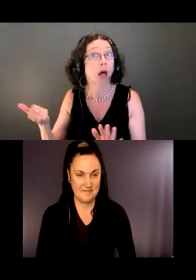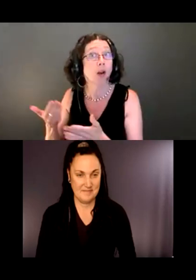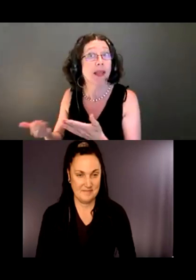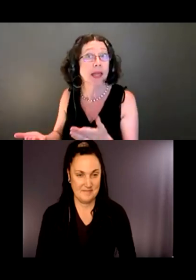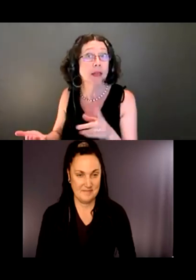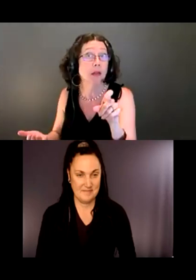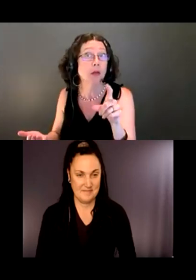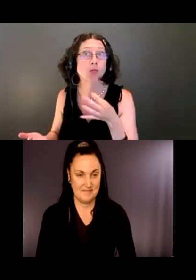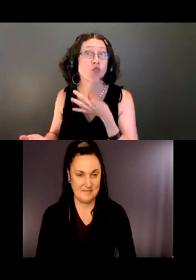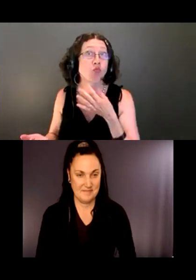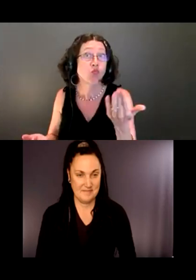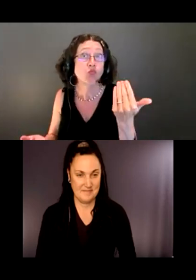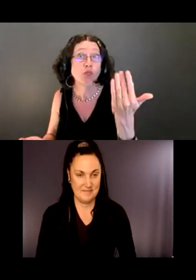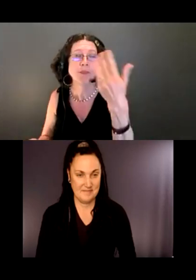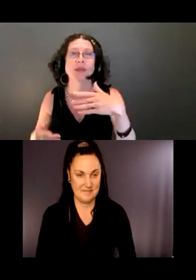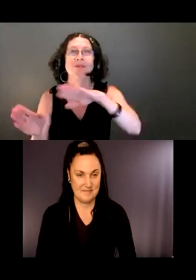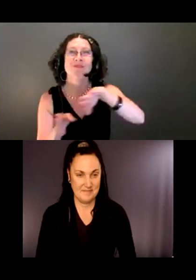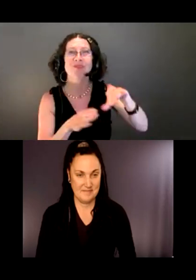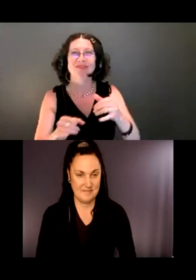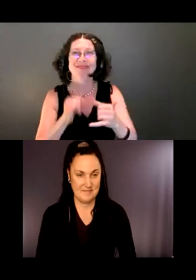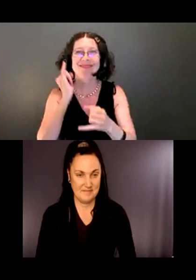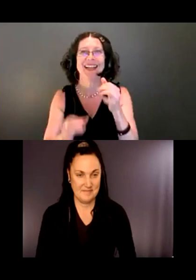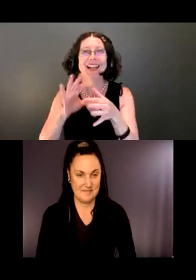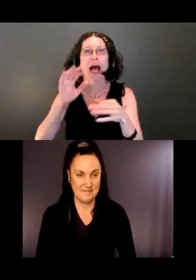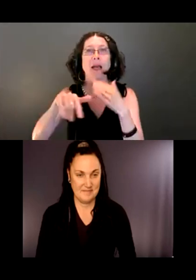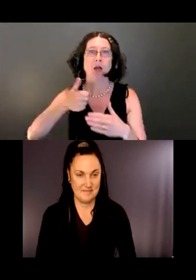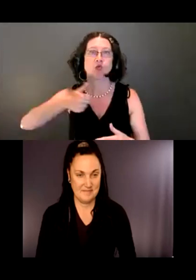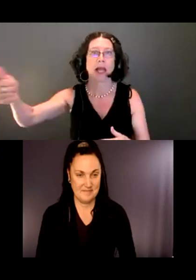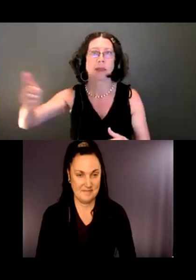Finally, I'm going to talk about transportation. Full disclosure, we're the sewer people.